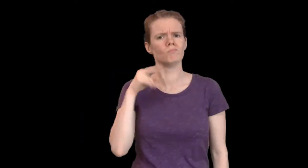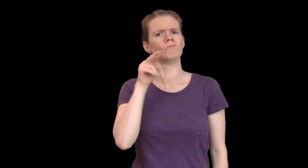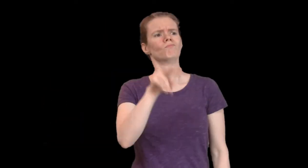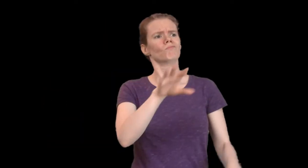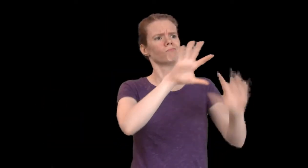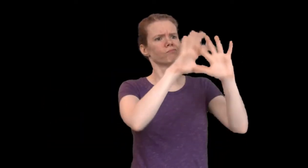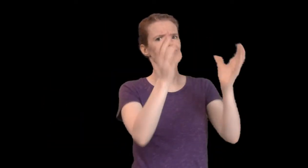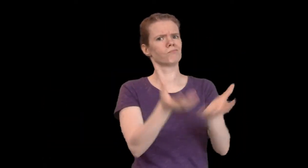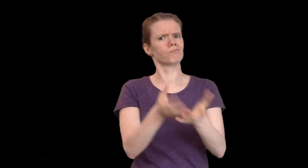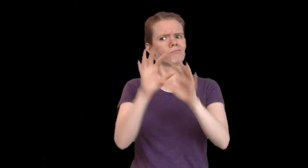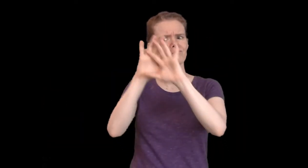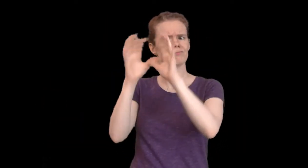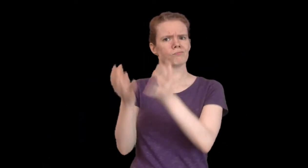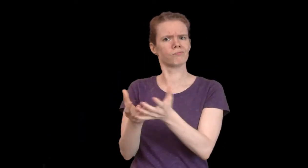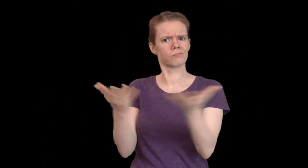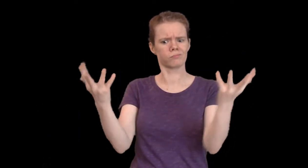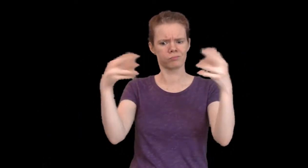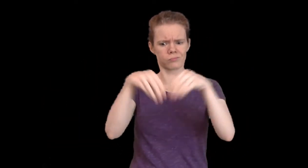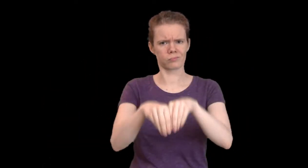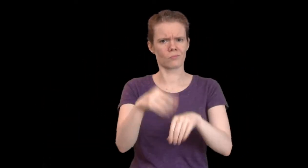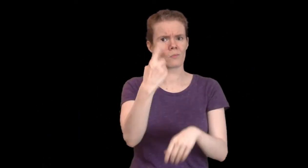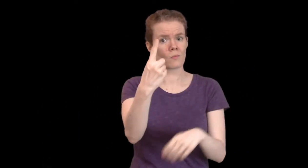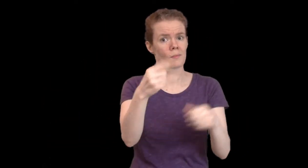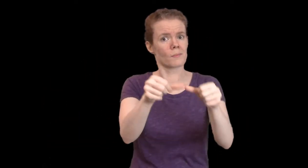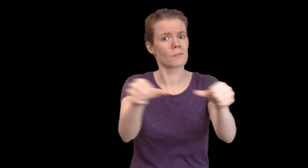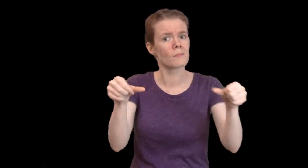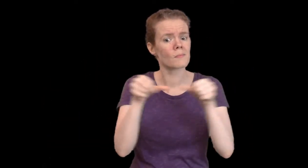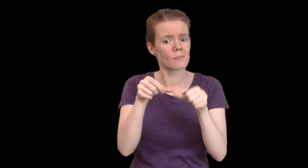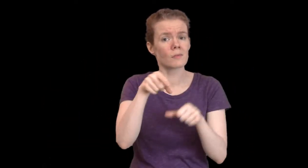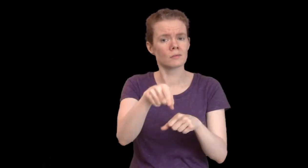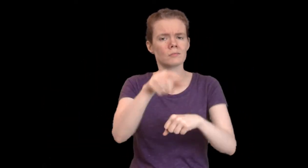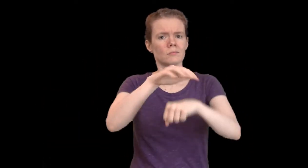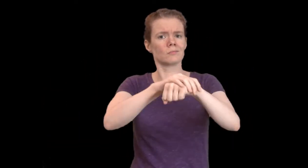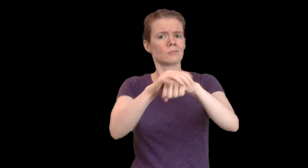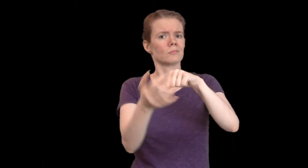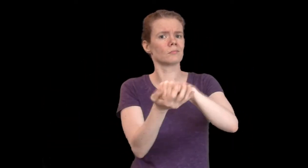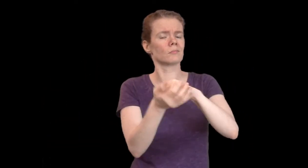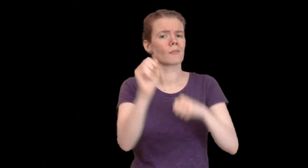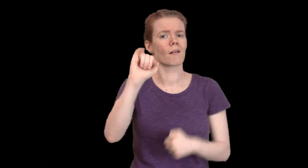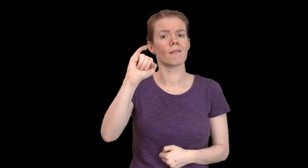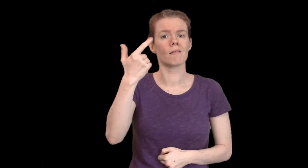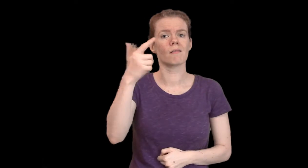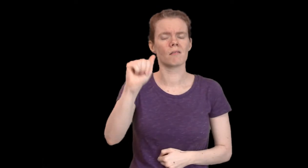Those two worlds are incorporated in one place, Aiga.